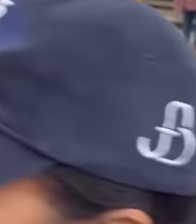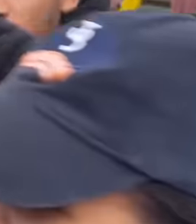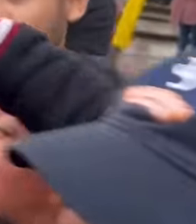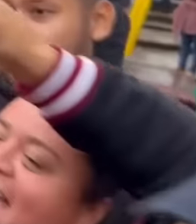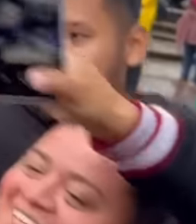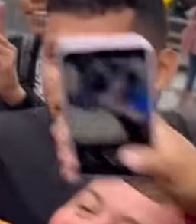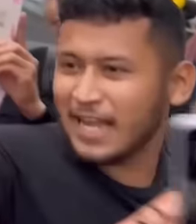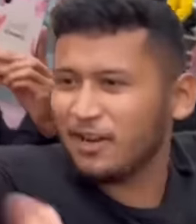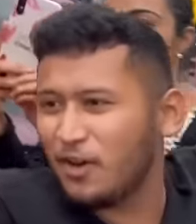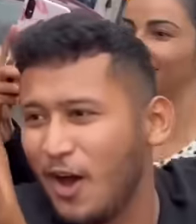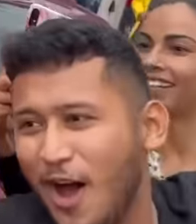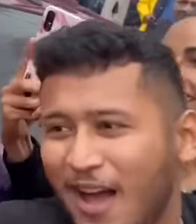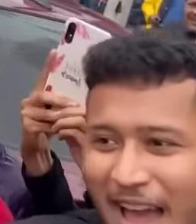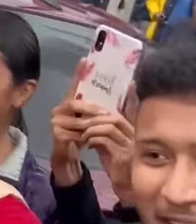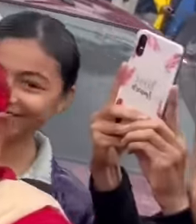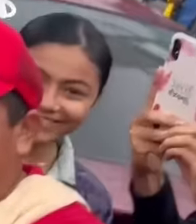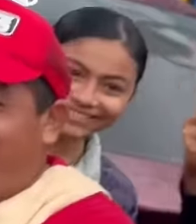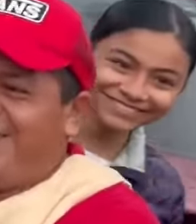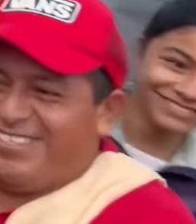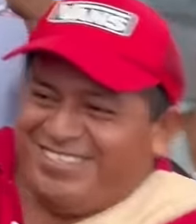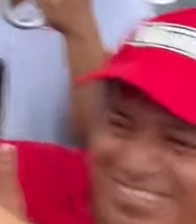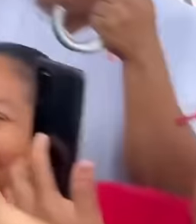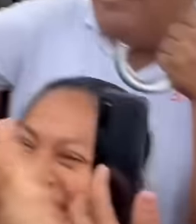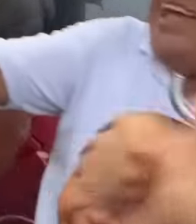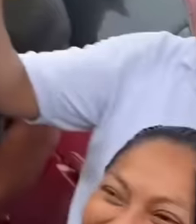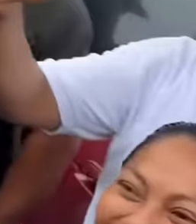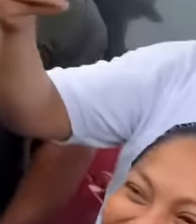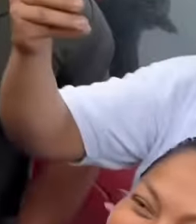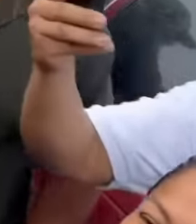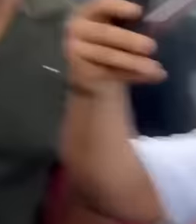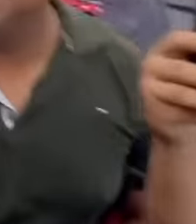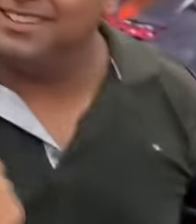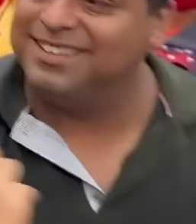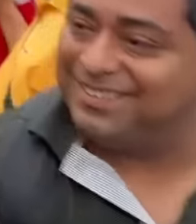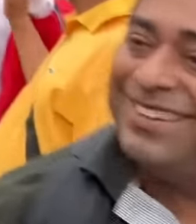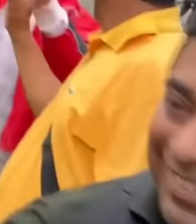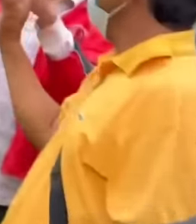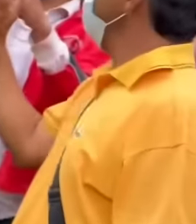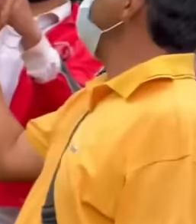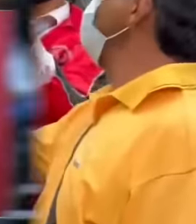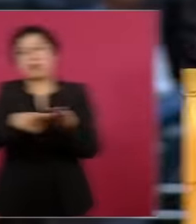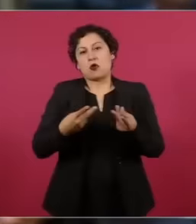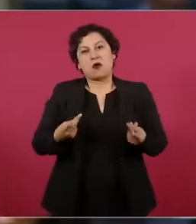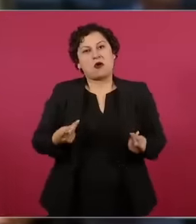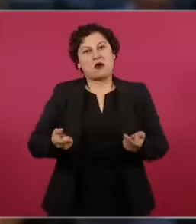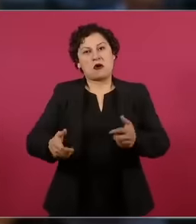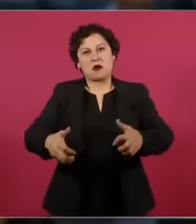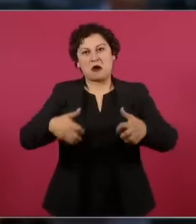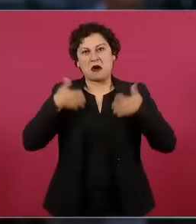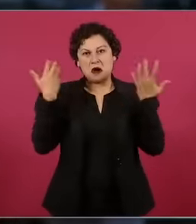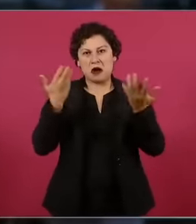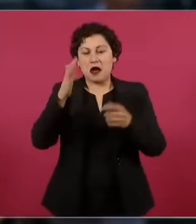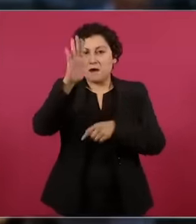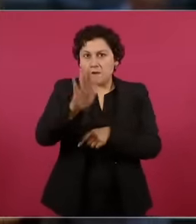govern by example, as happened today at the press conference, a